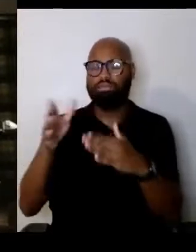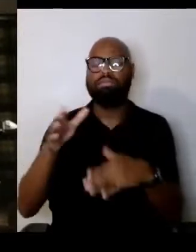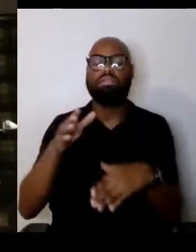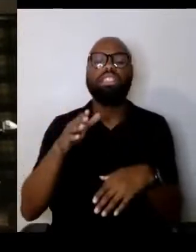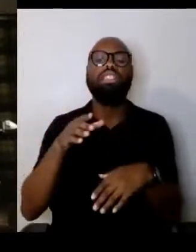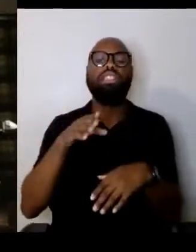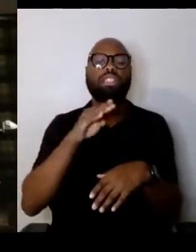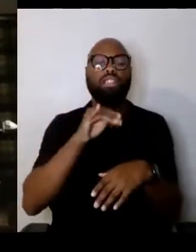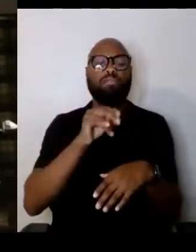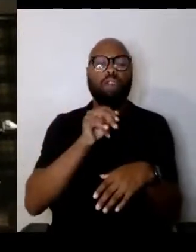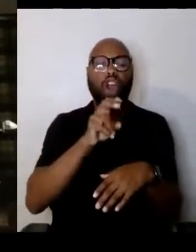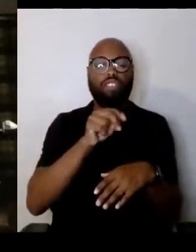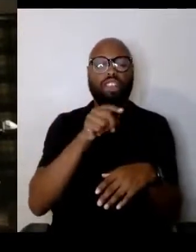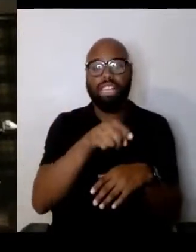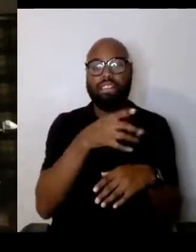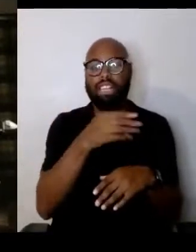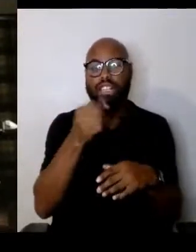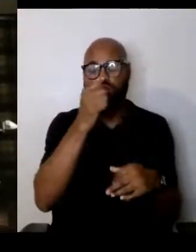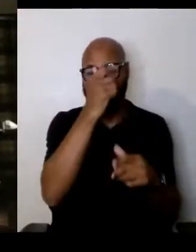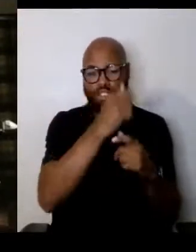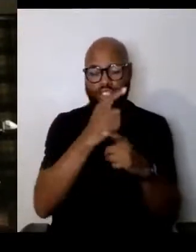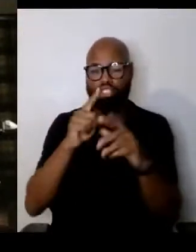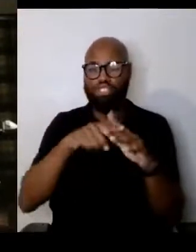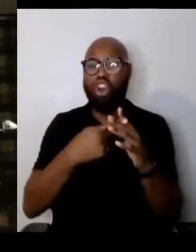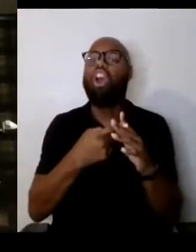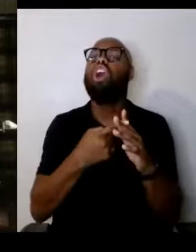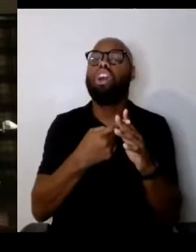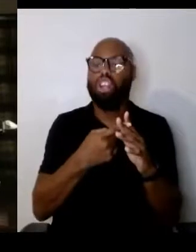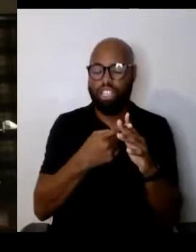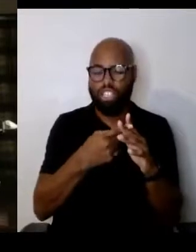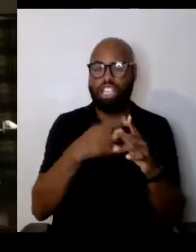the International Society of Yad Vashem